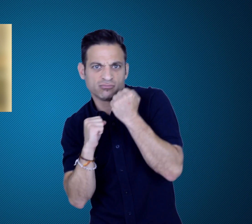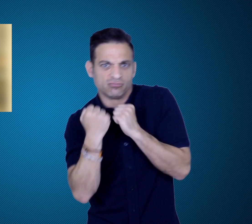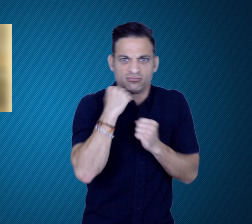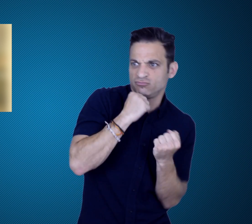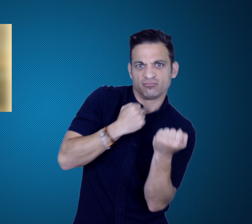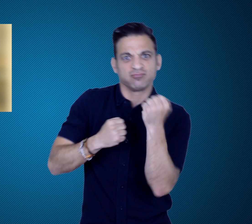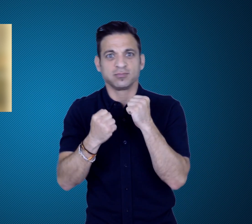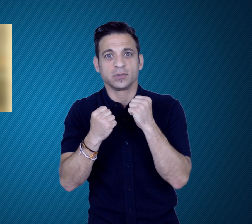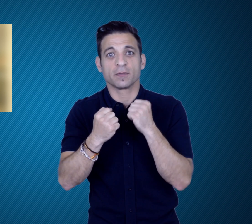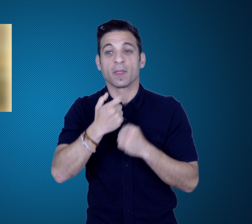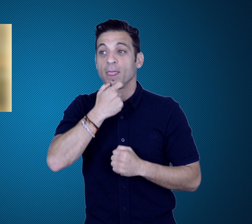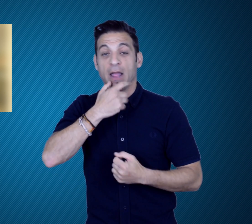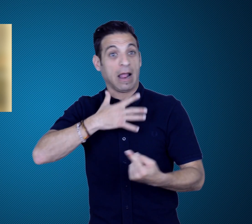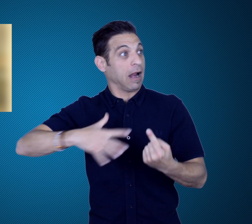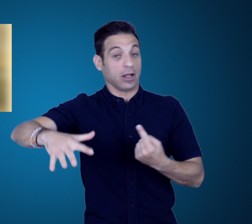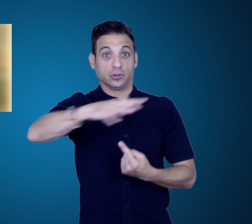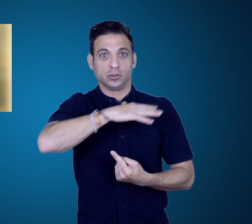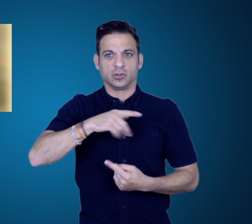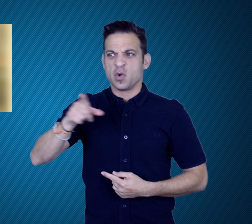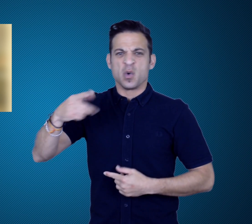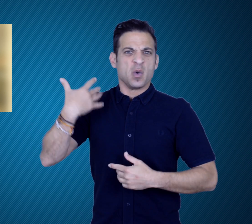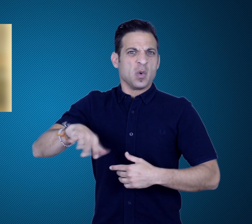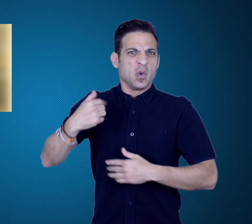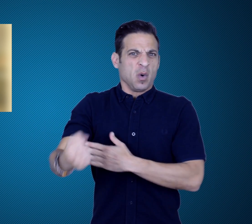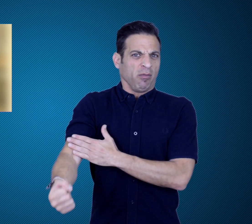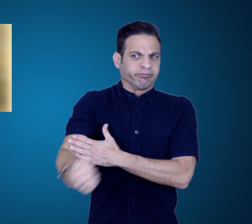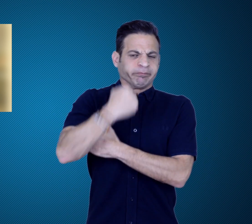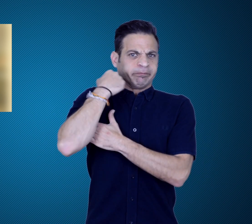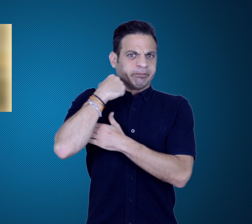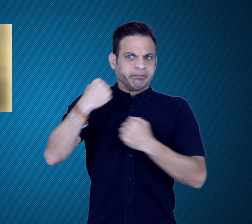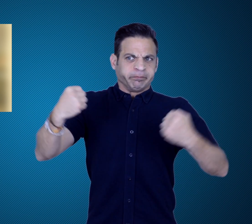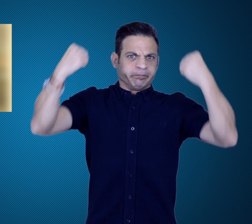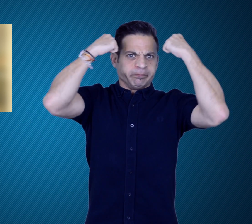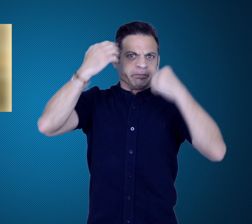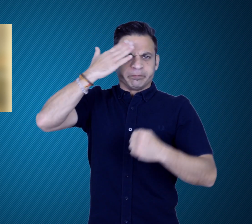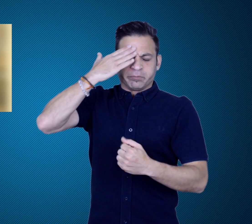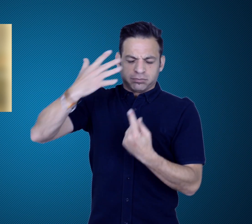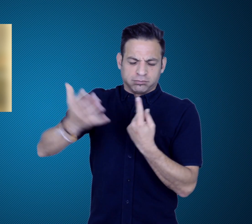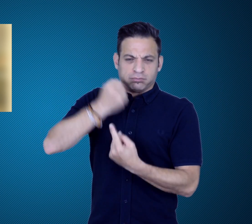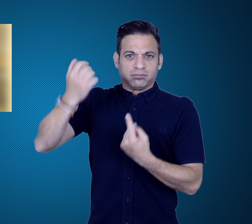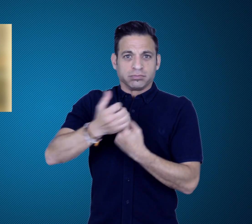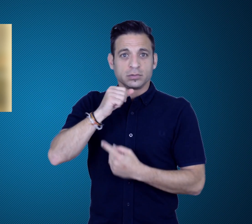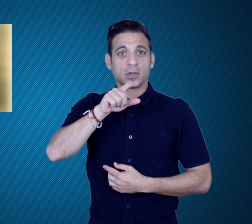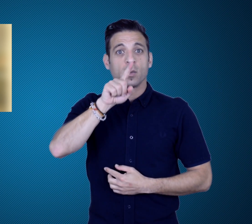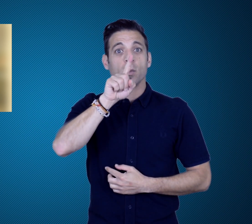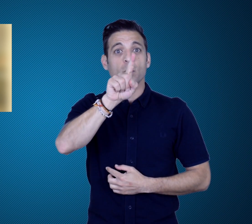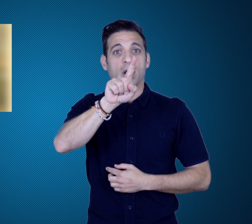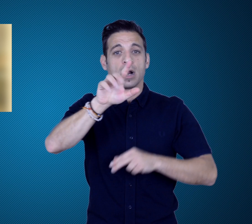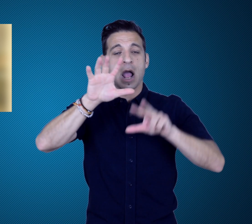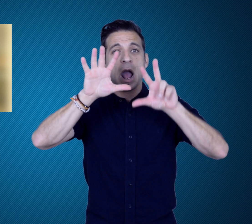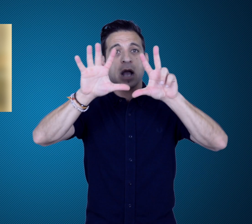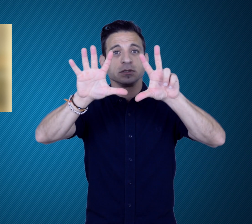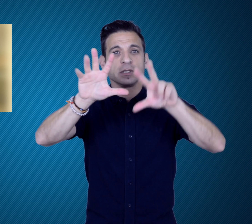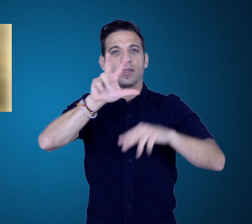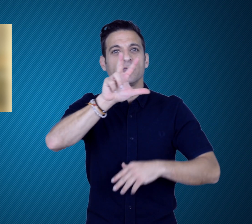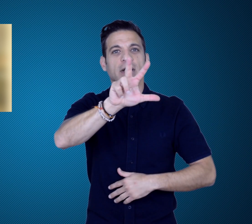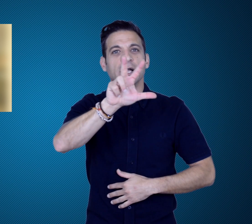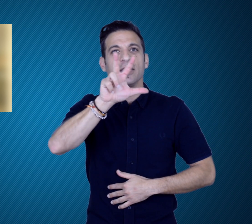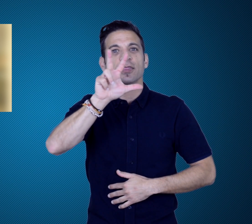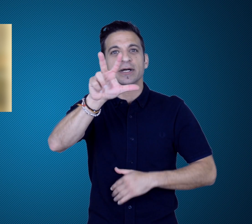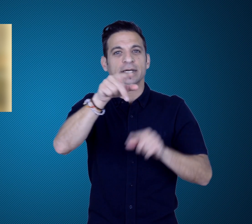He used to work on the River Thames as a waterman before